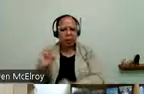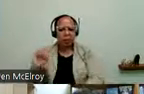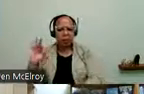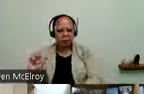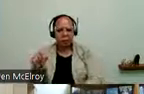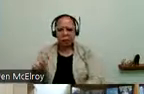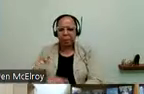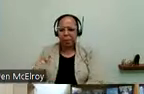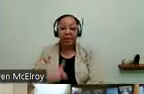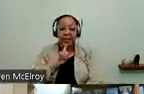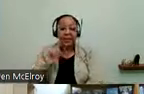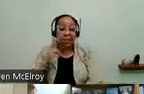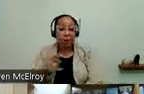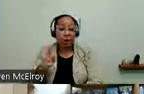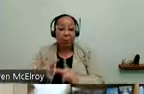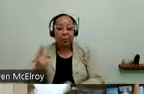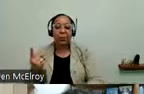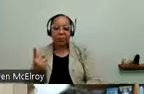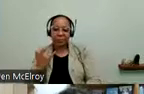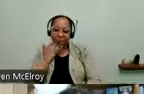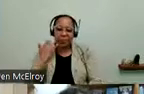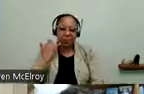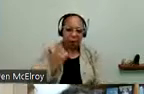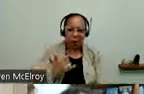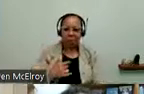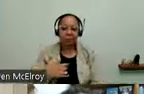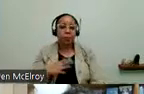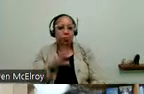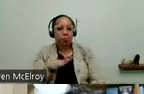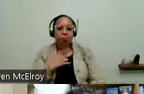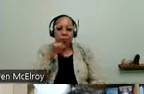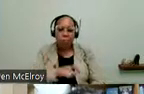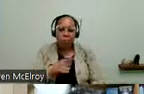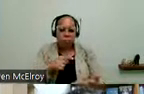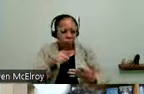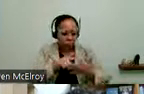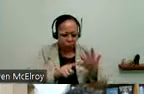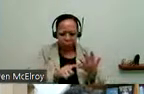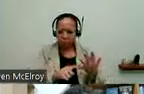we would talk about how they needed to access one service or another. And